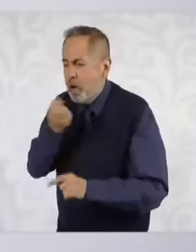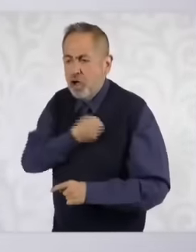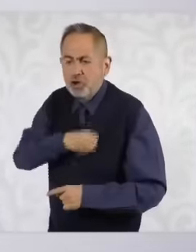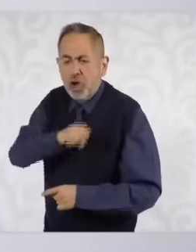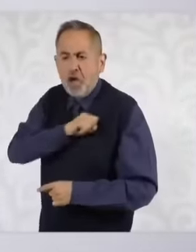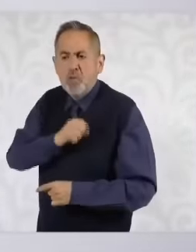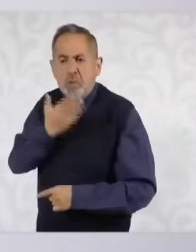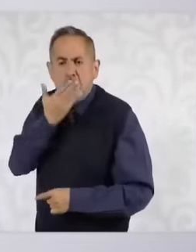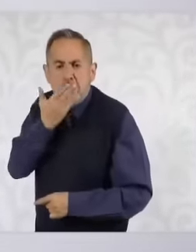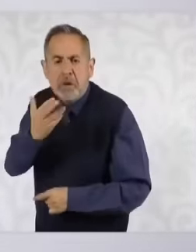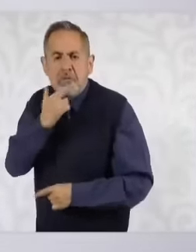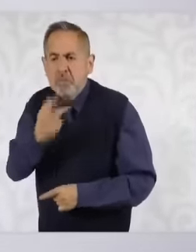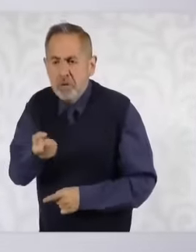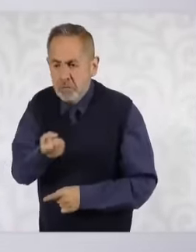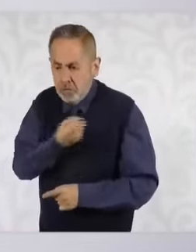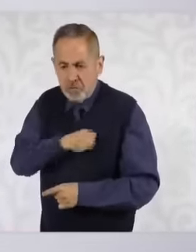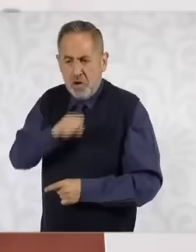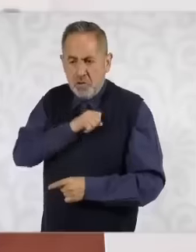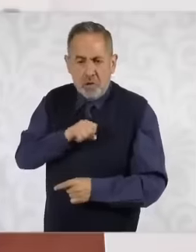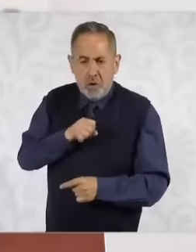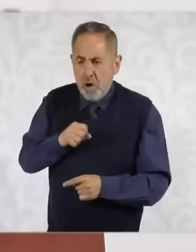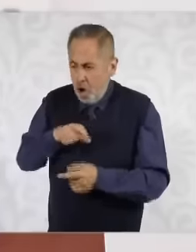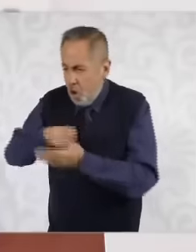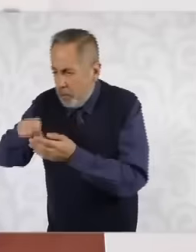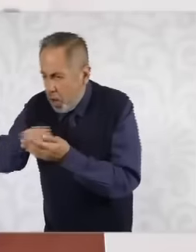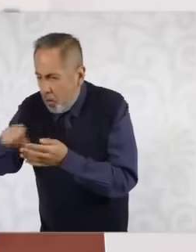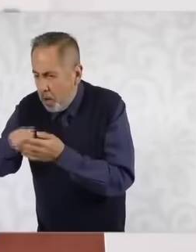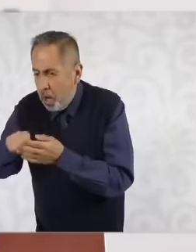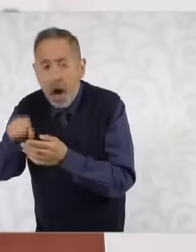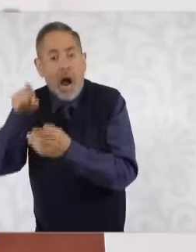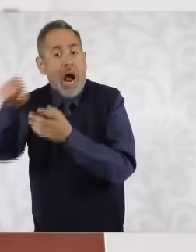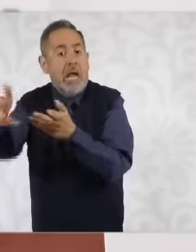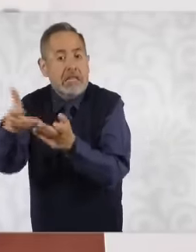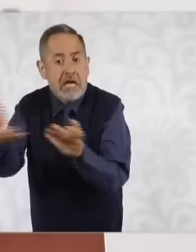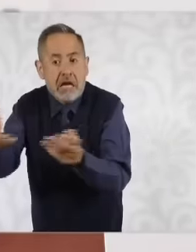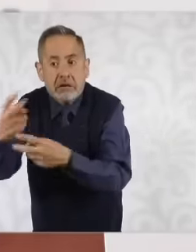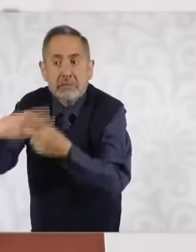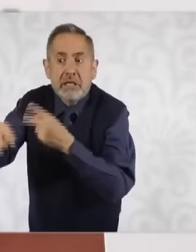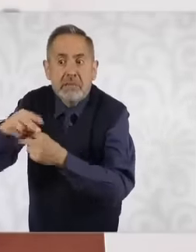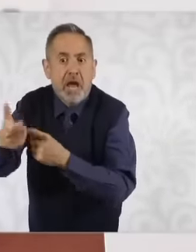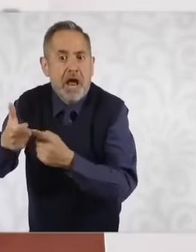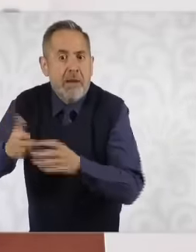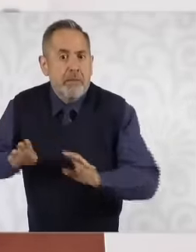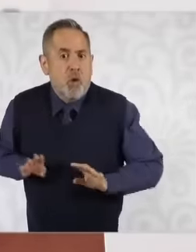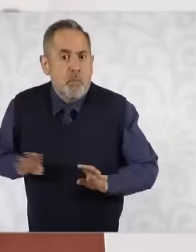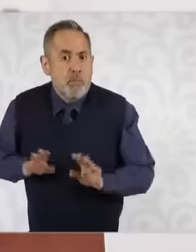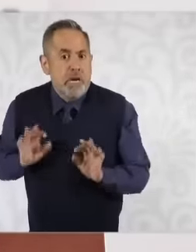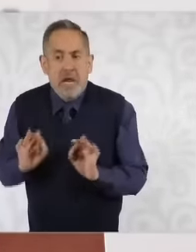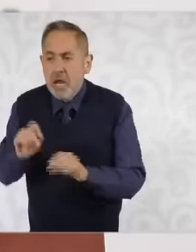strengthens our farmers and national agricultural production now. There are